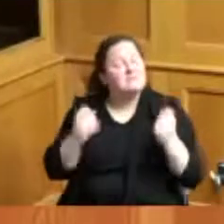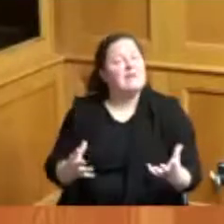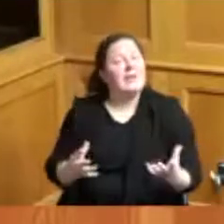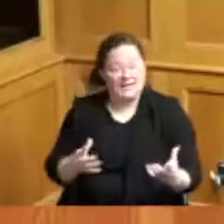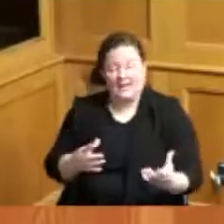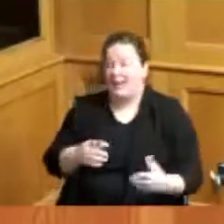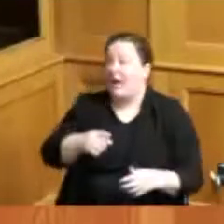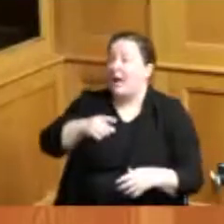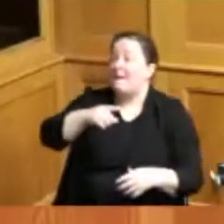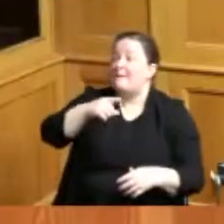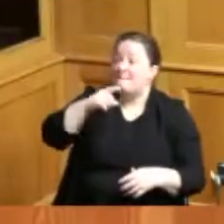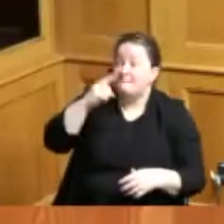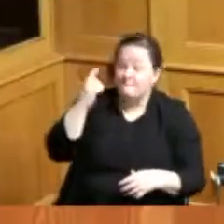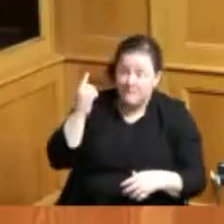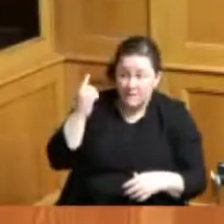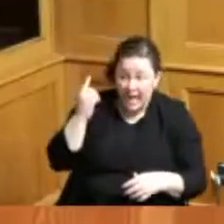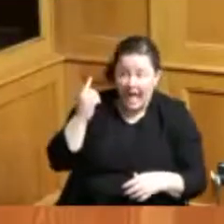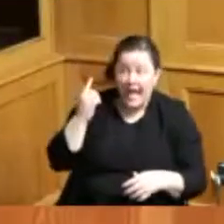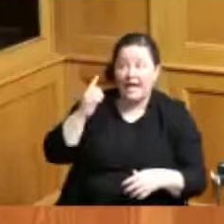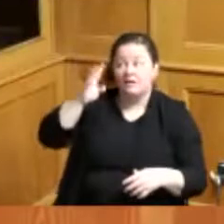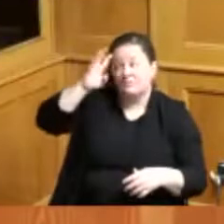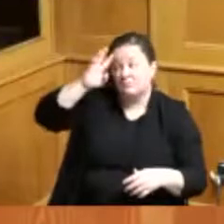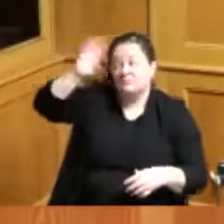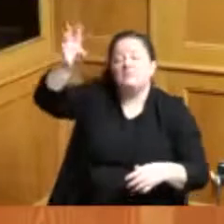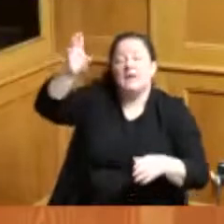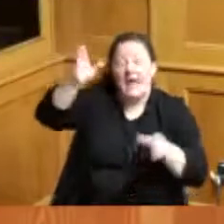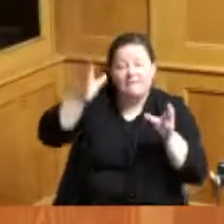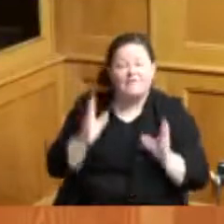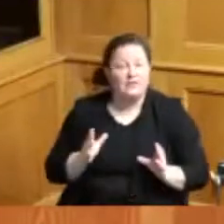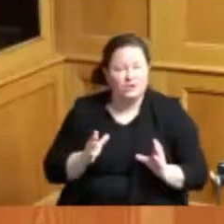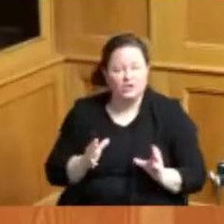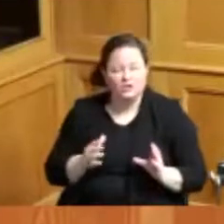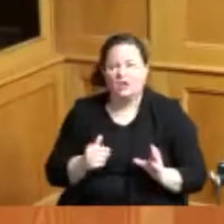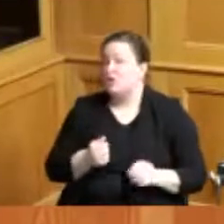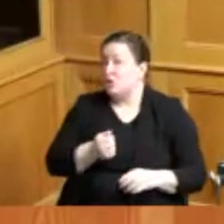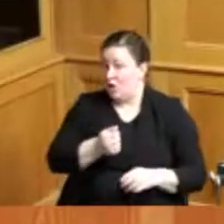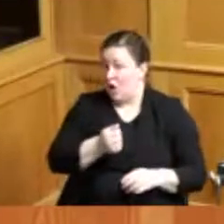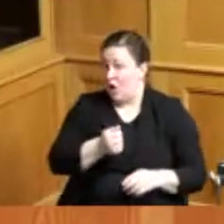this last week that I would talk about just a few of them and then next week I'll talk about a few